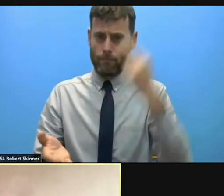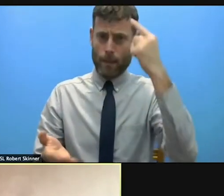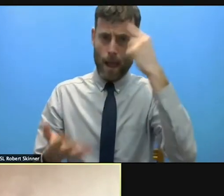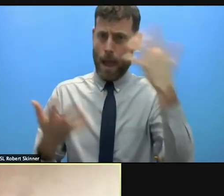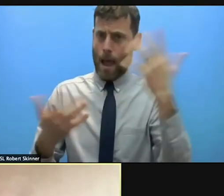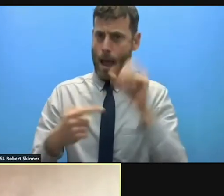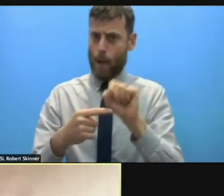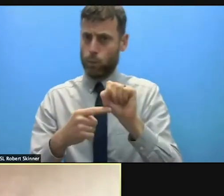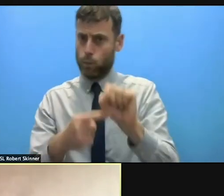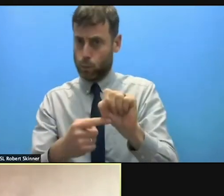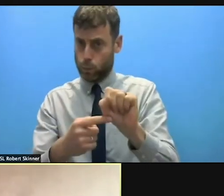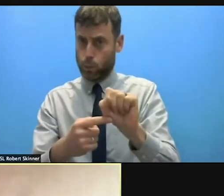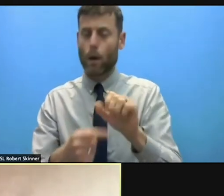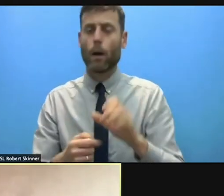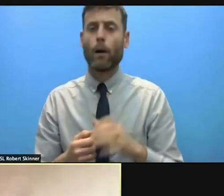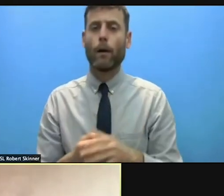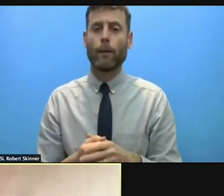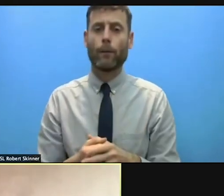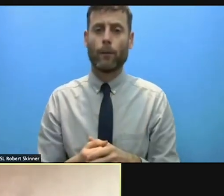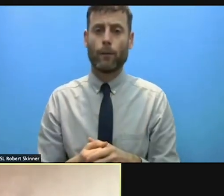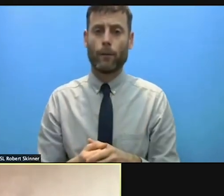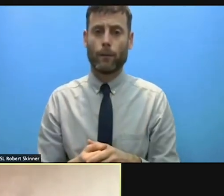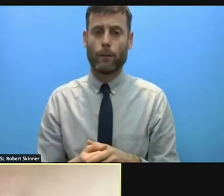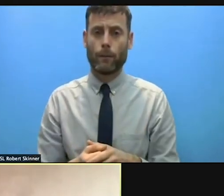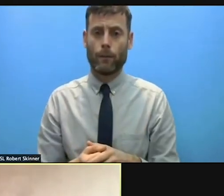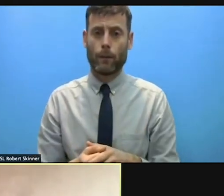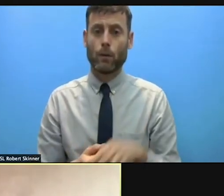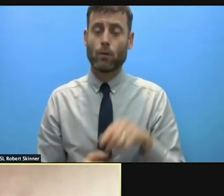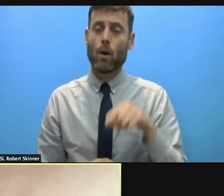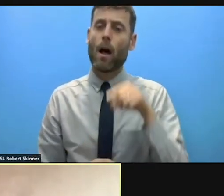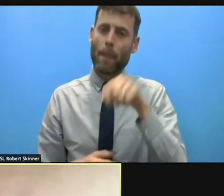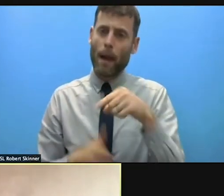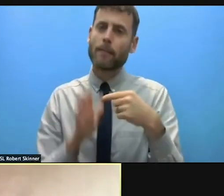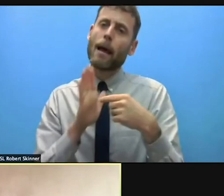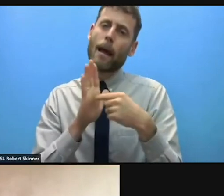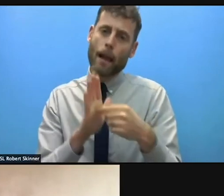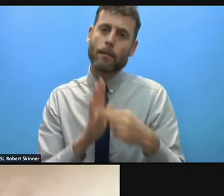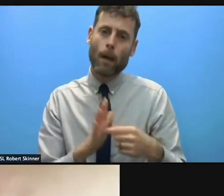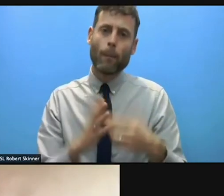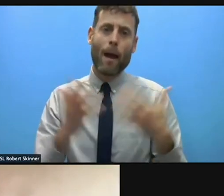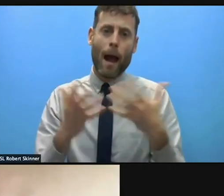for donors. These are a couple of examples. >> CHRIS GUNNESS: Thanks. Can I interrupt